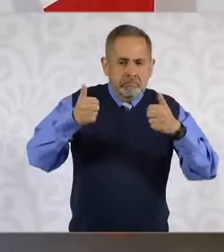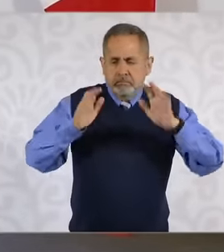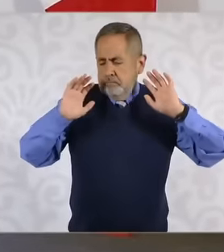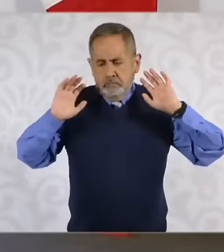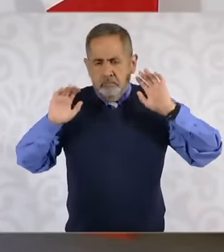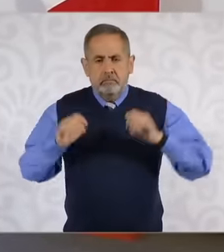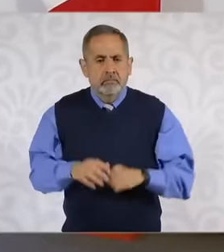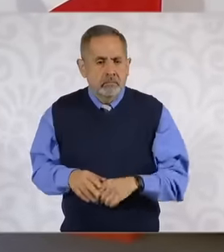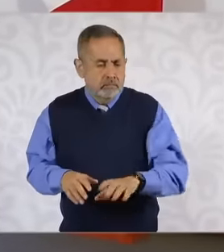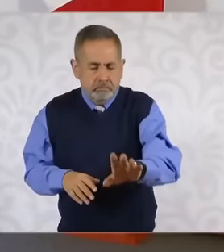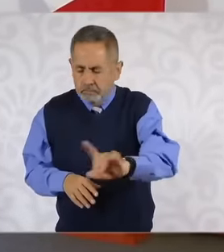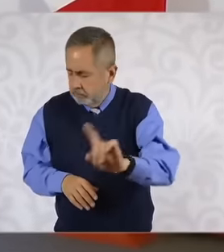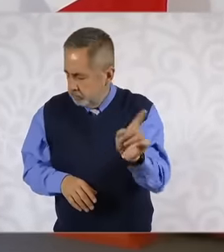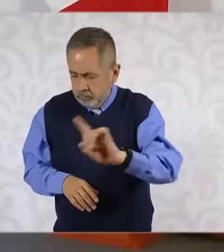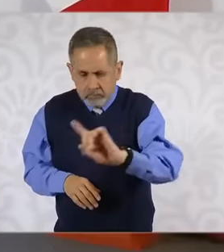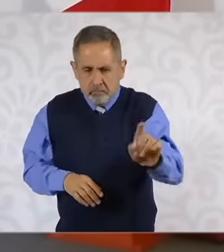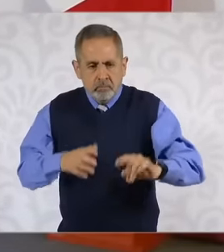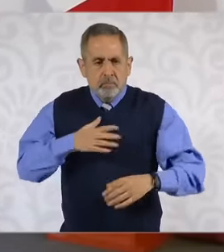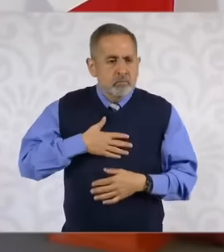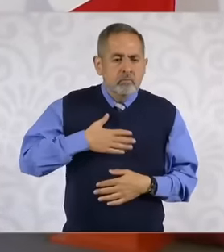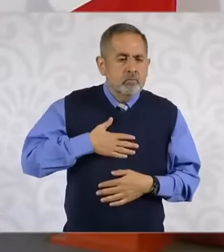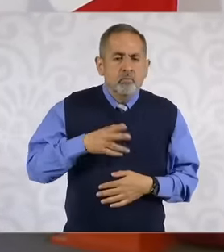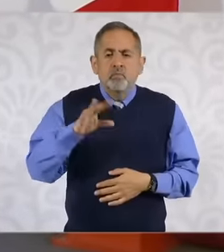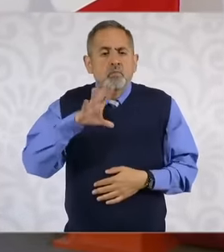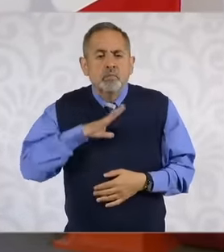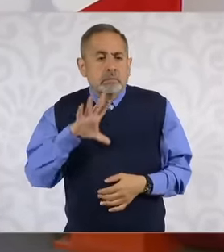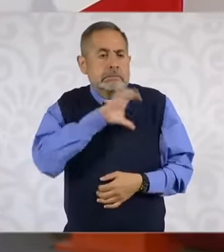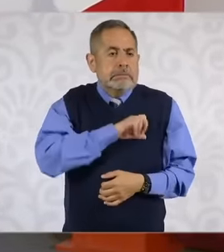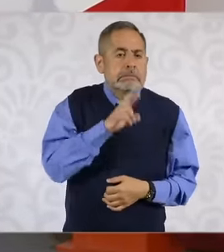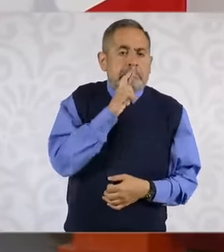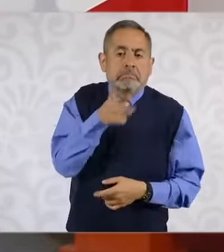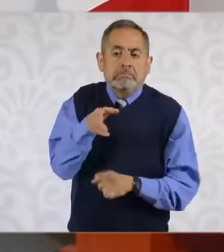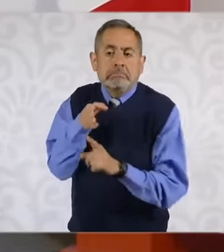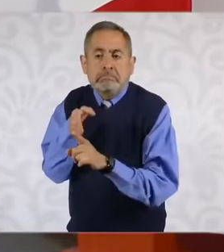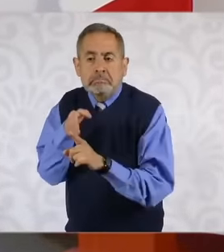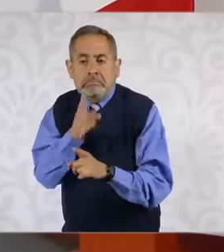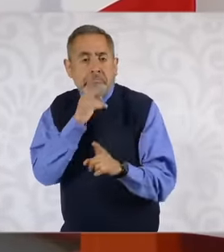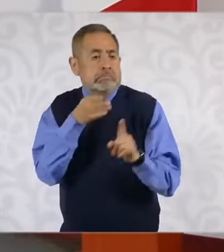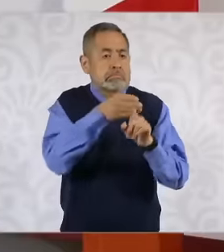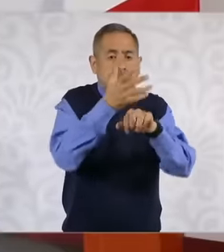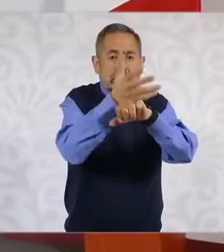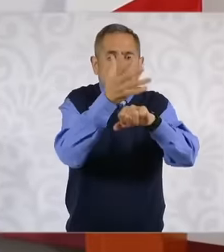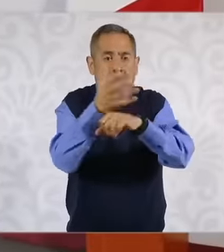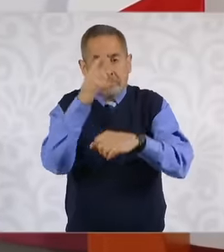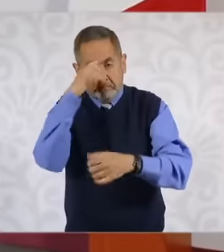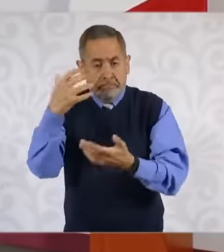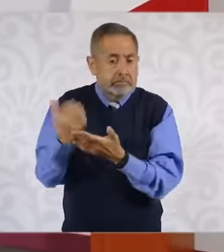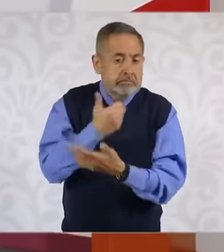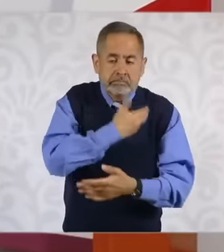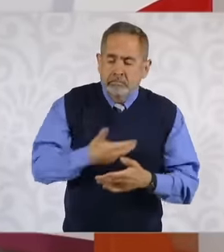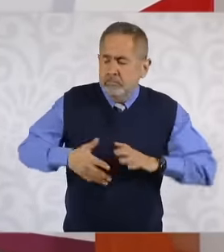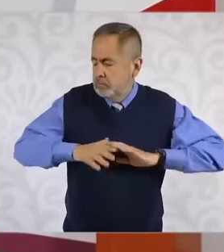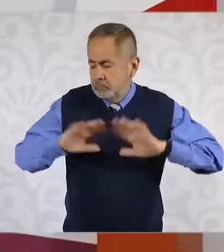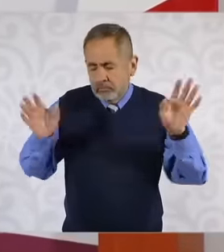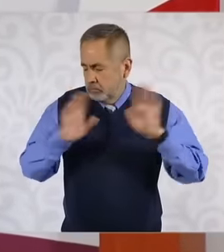intervene eh And it is the people of the United States who must decide who governs it